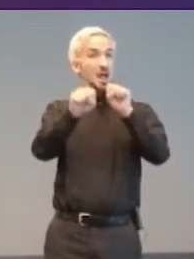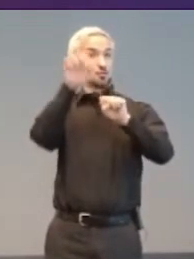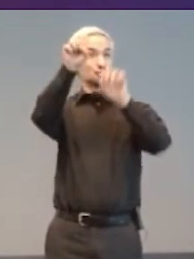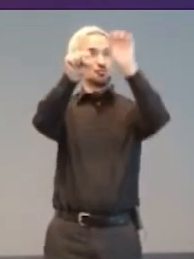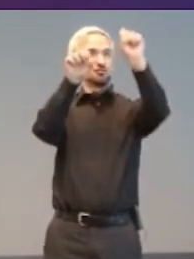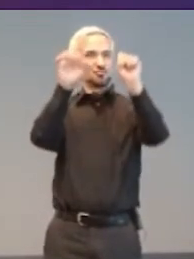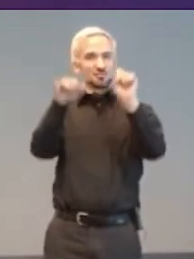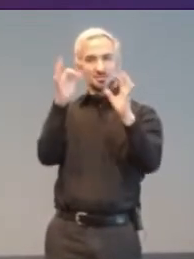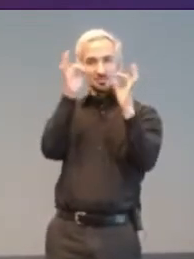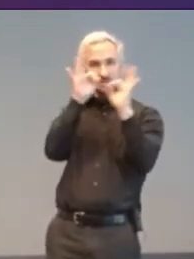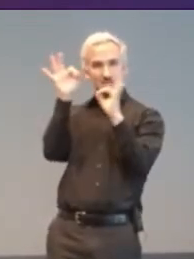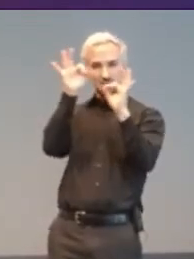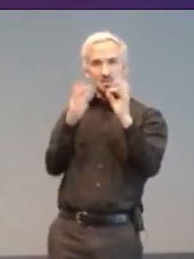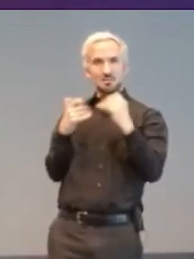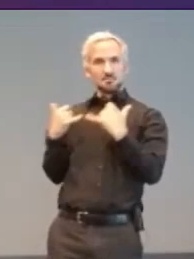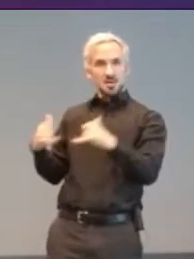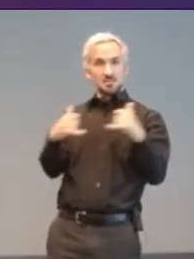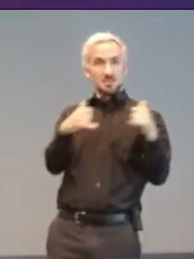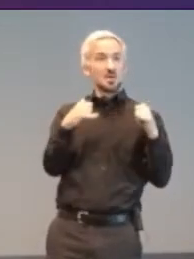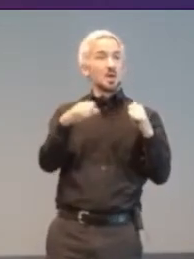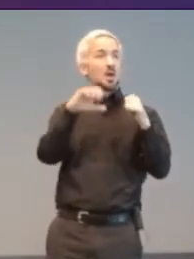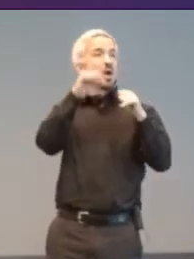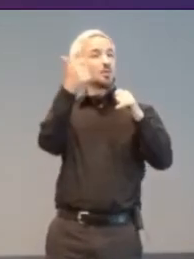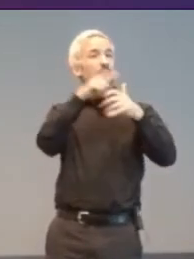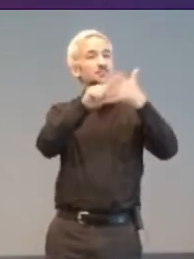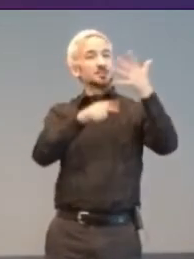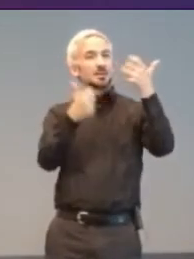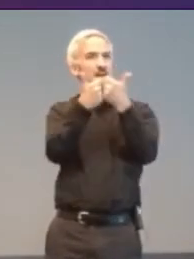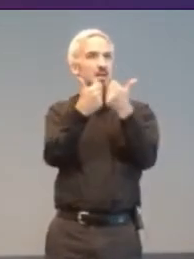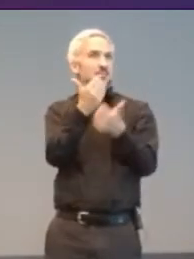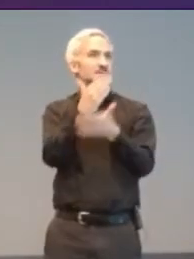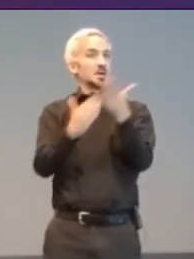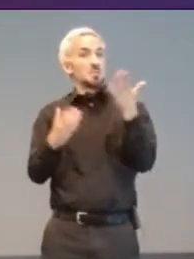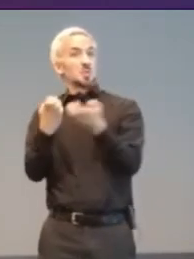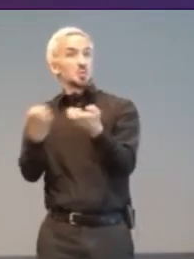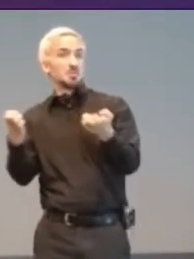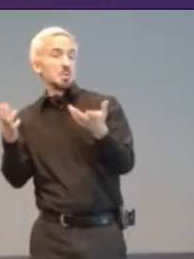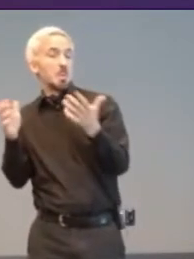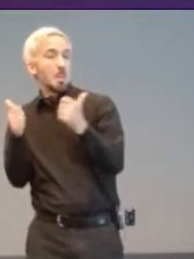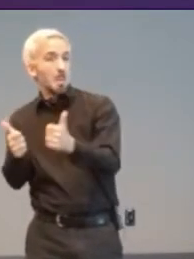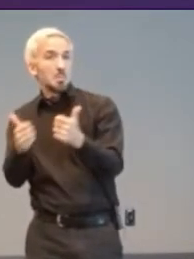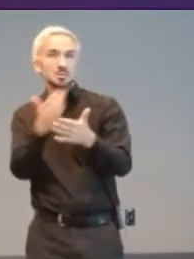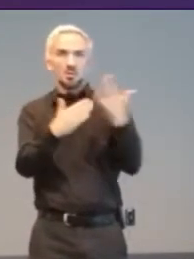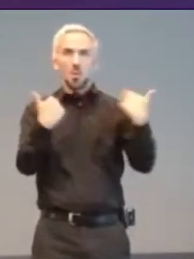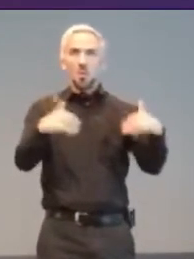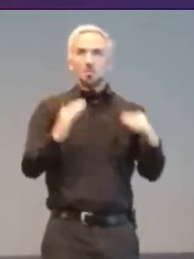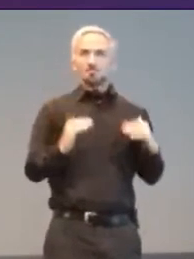competing in elite Esports using high-end equipment, with permissible adaptations.